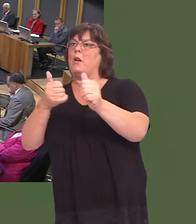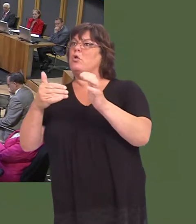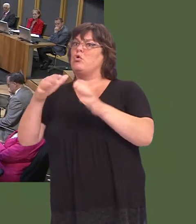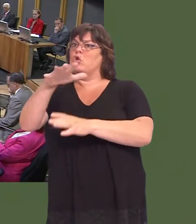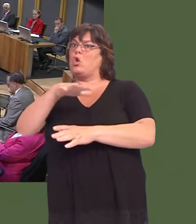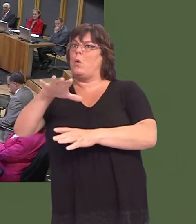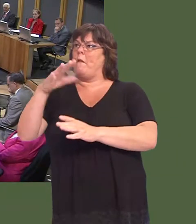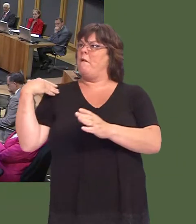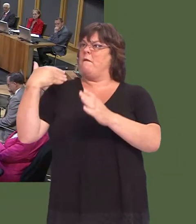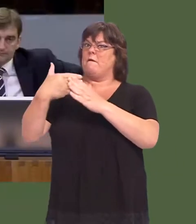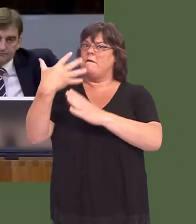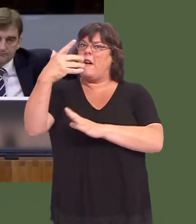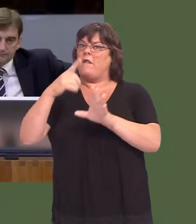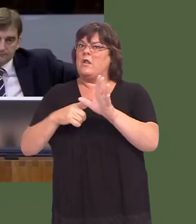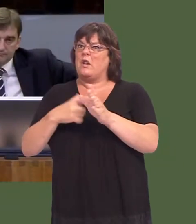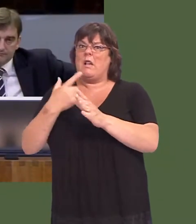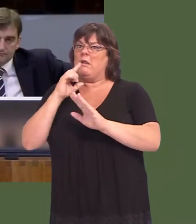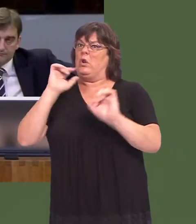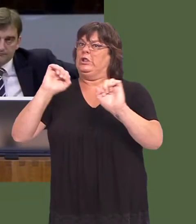for five years, hasnít even generated 200 jobs?